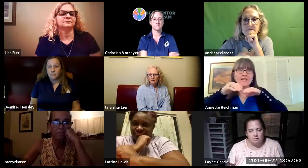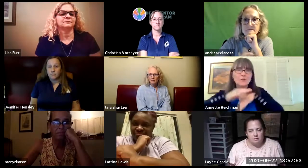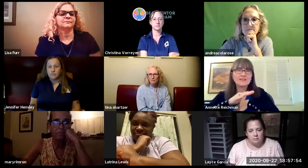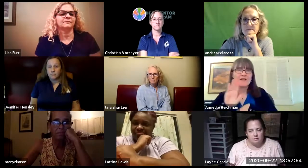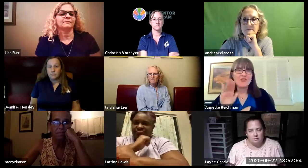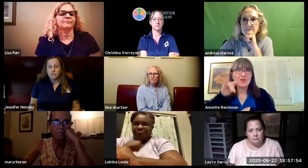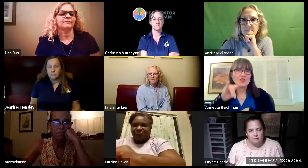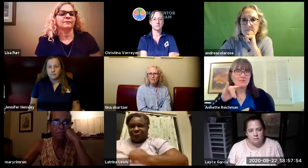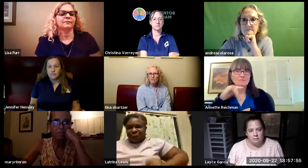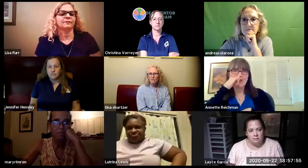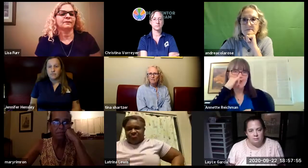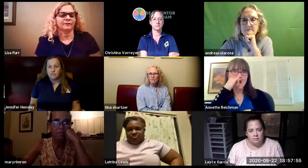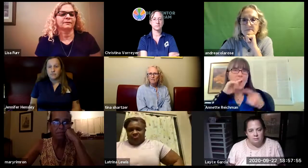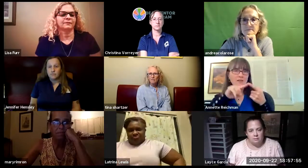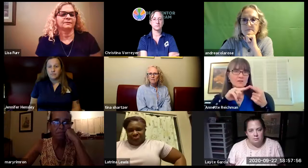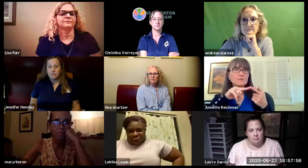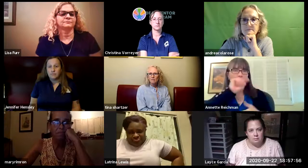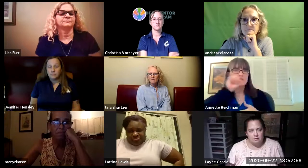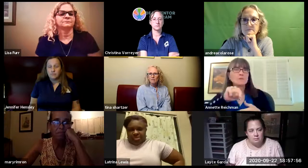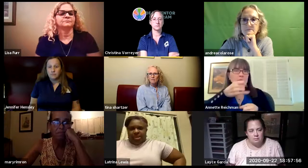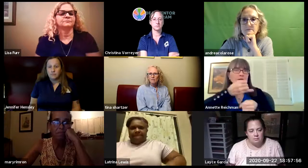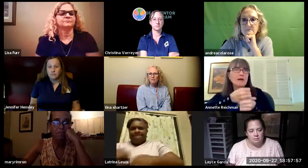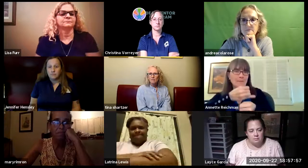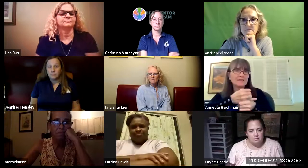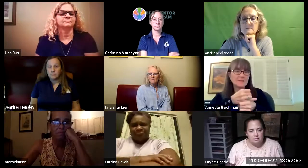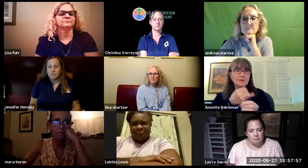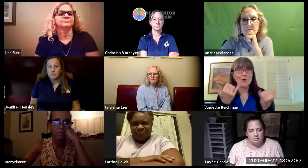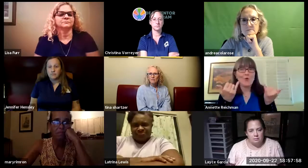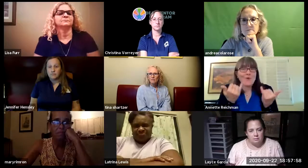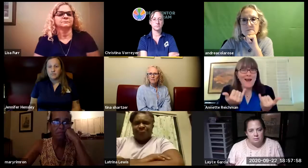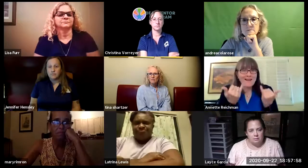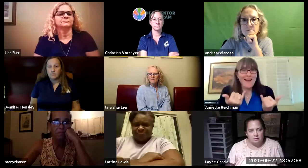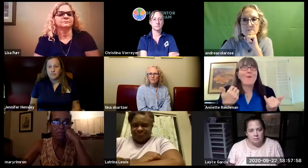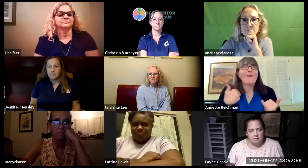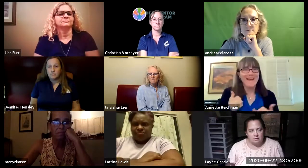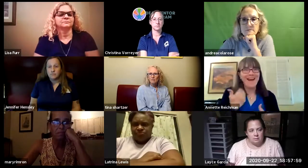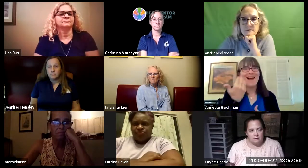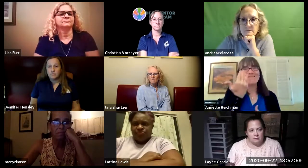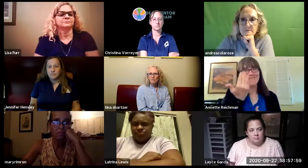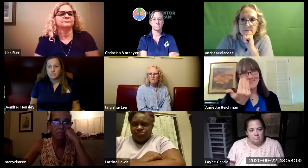we did have 15 families that decided to